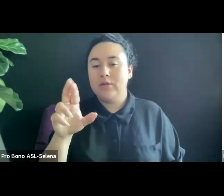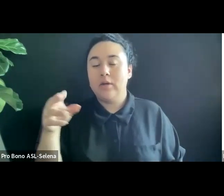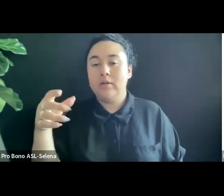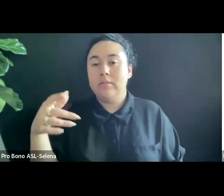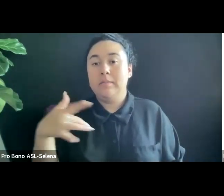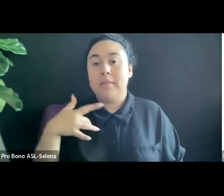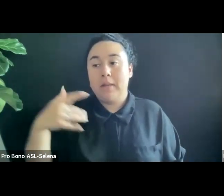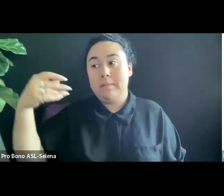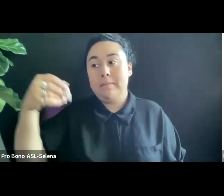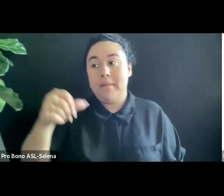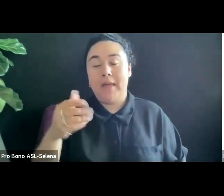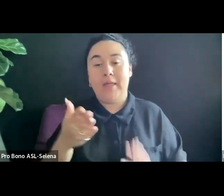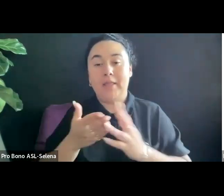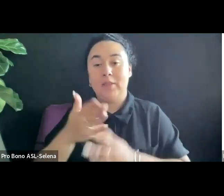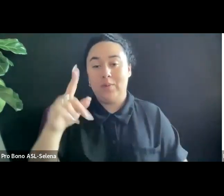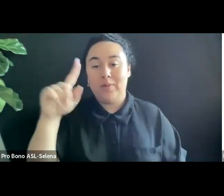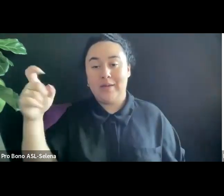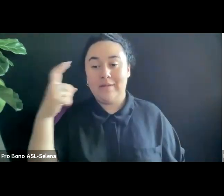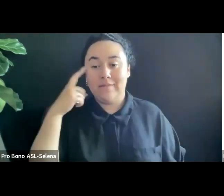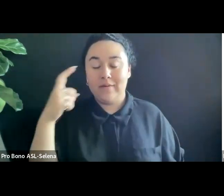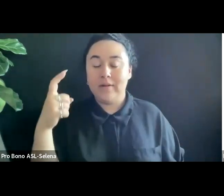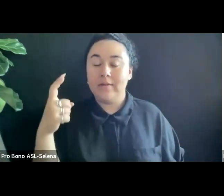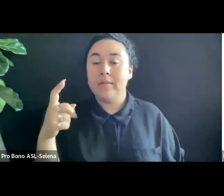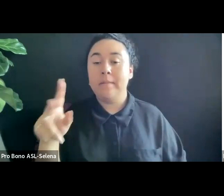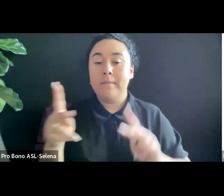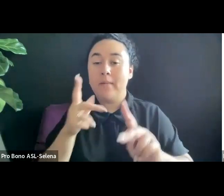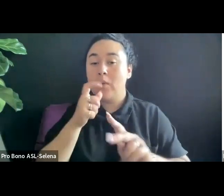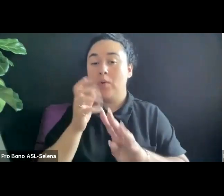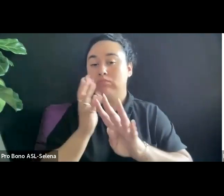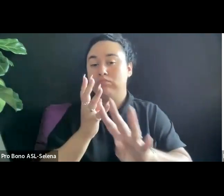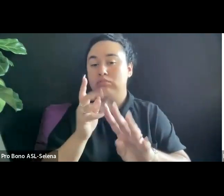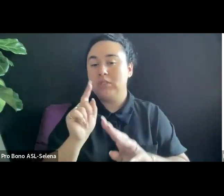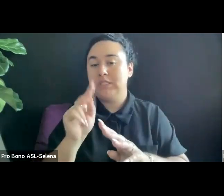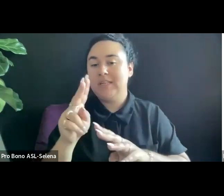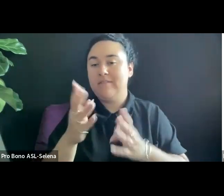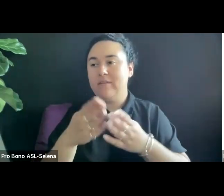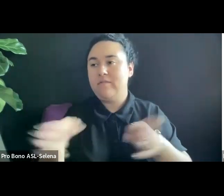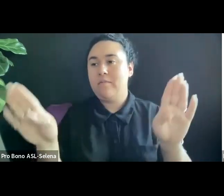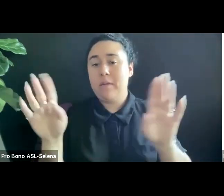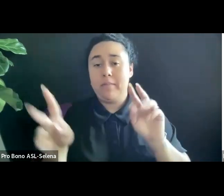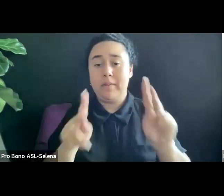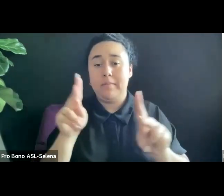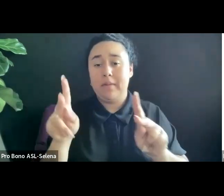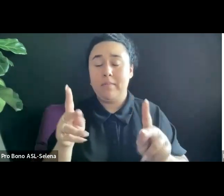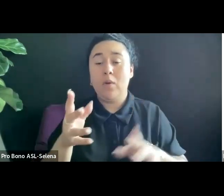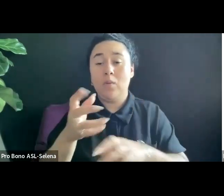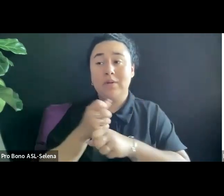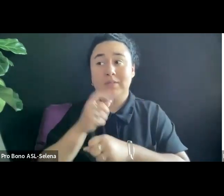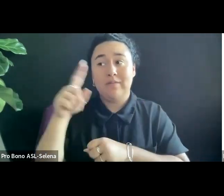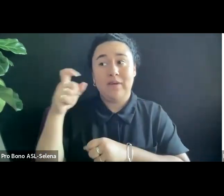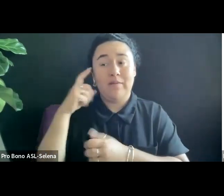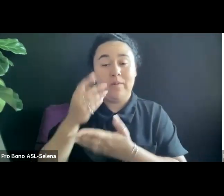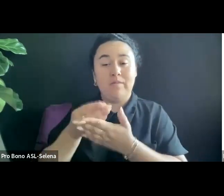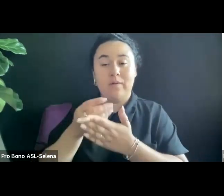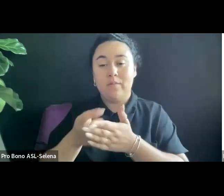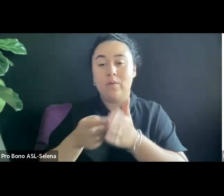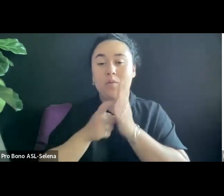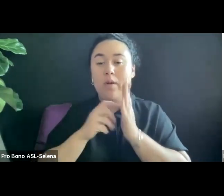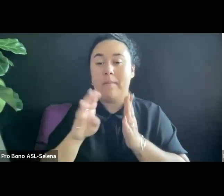BROADCASTERS THAT RECEIVE GOVERNMENT FUND WILLING REQUIRED BY LAW TO SHOW CASE THEIR COUNTRY'S DOMESTIC CONTENT.